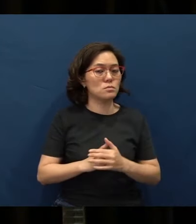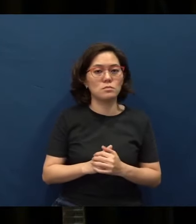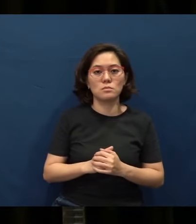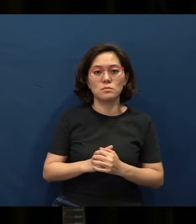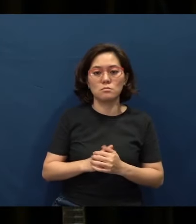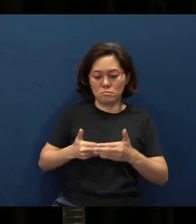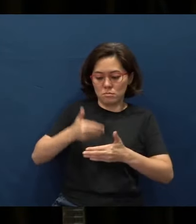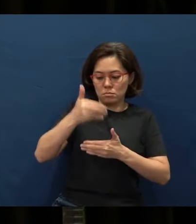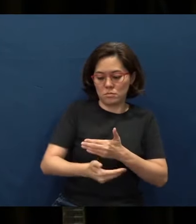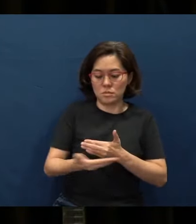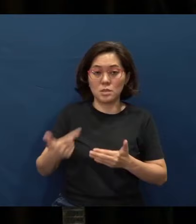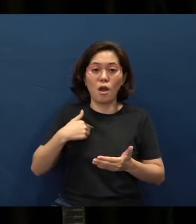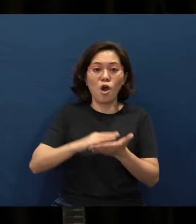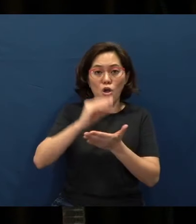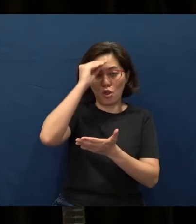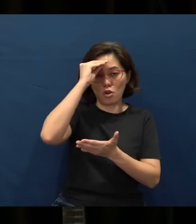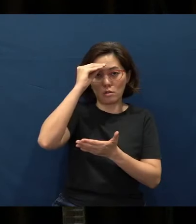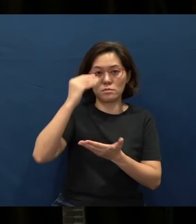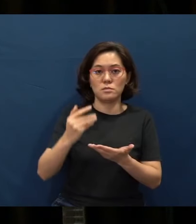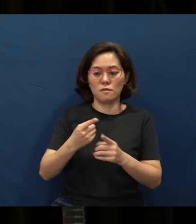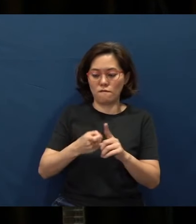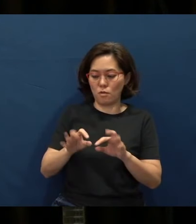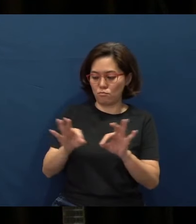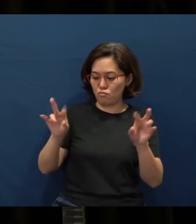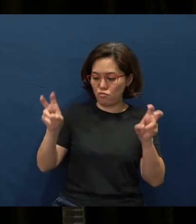The next thing I learned here about Proverbs is this - how do Proverbs help us?